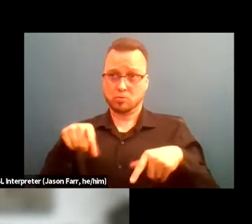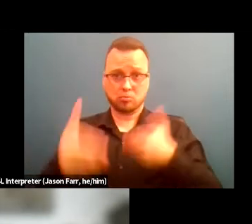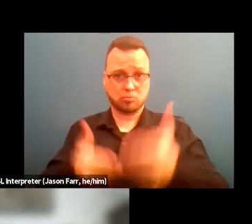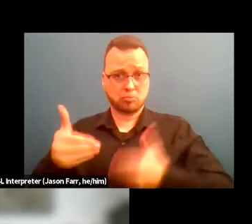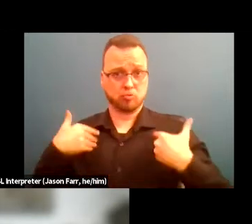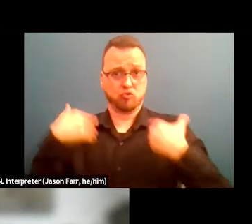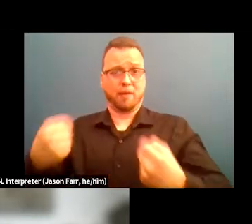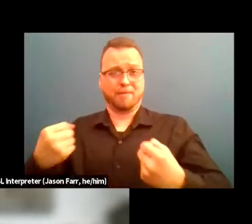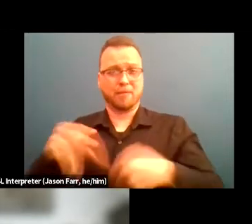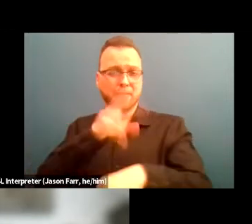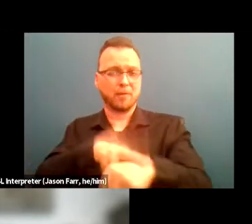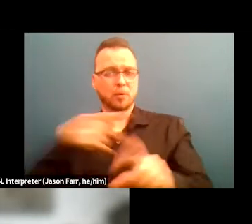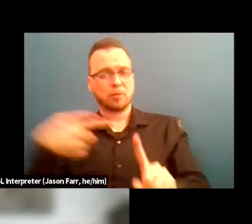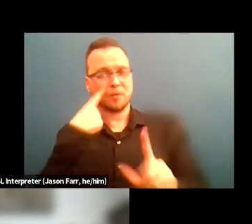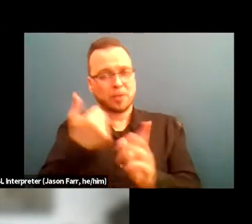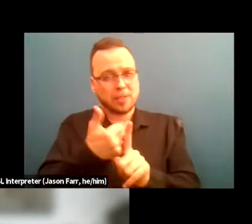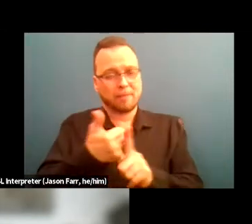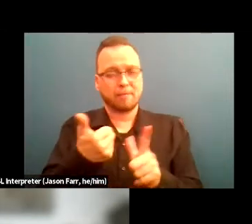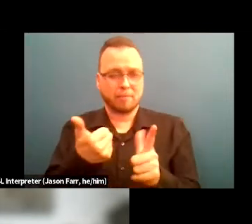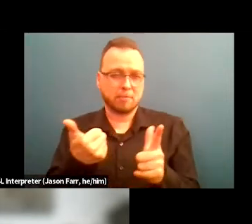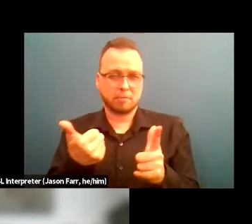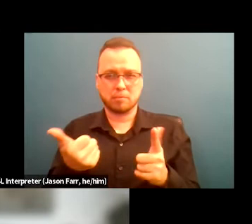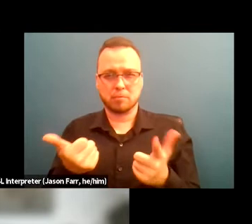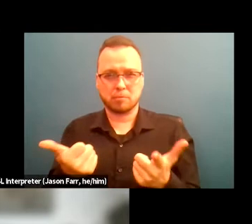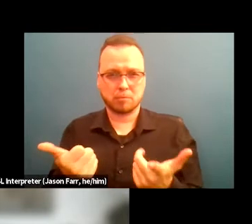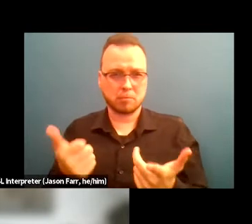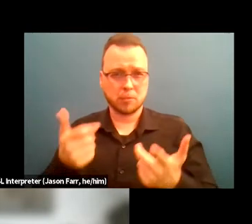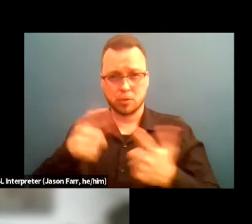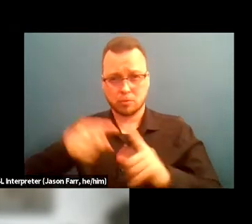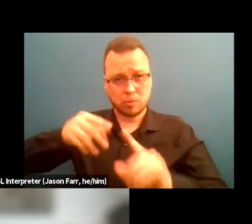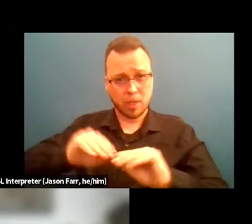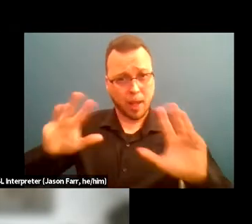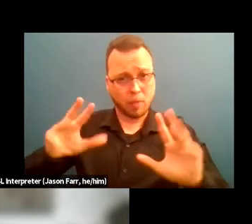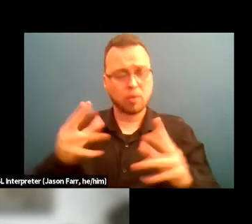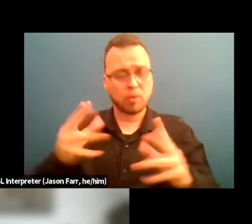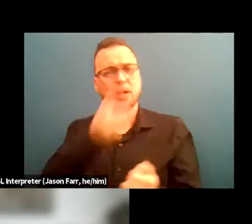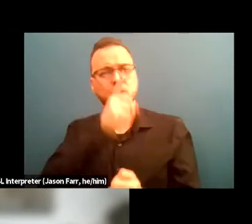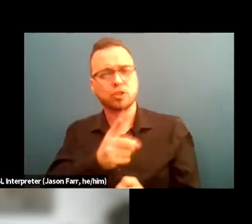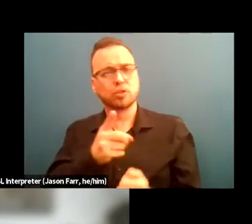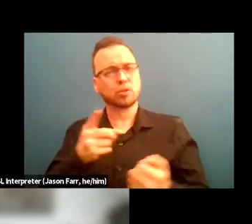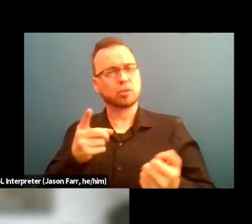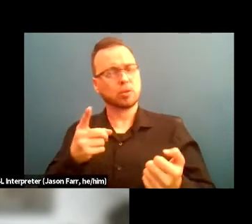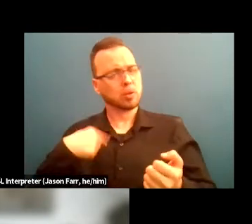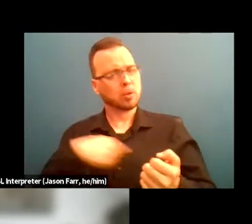it speaks for itself volumes of clarity, make sure that we wanna render fair and impartial treatment